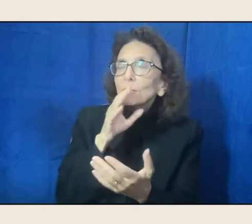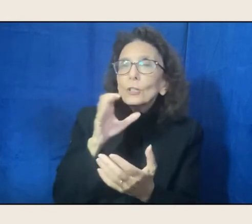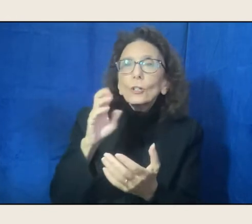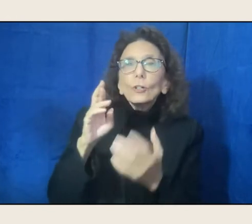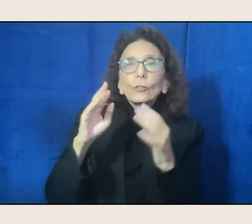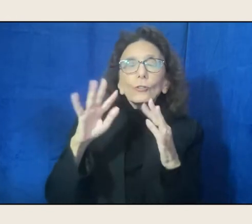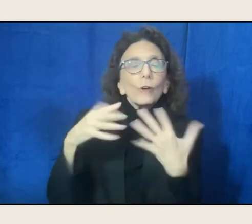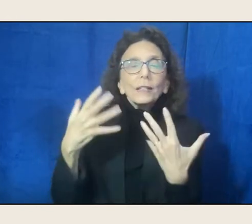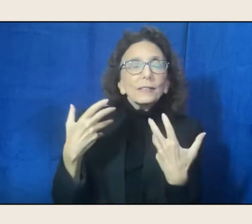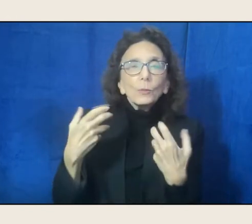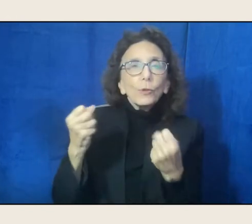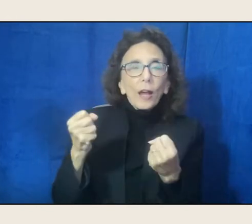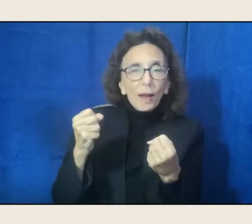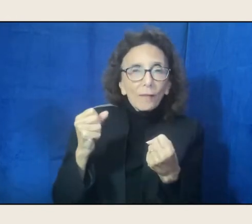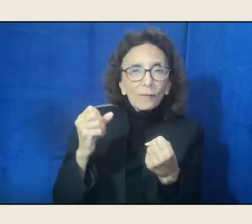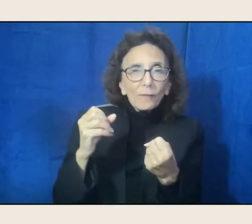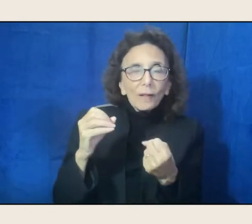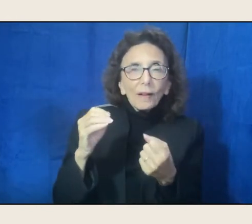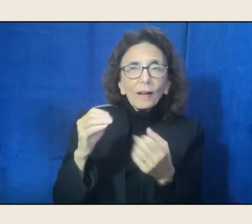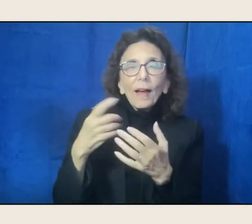and did another whole revision or two.